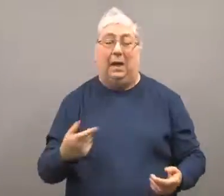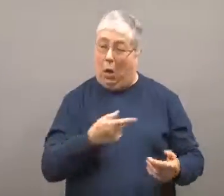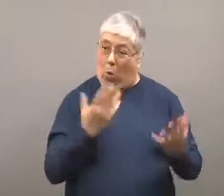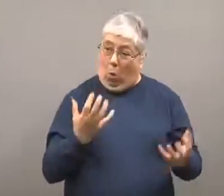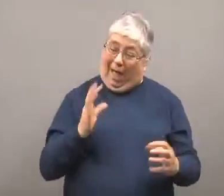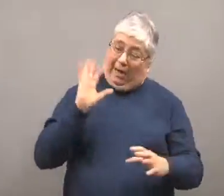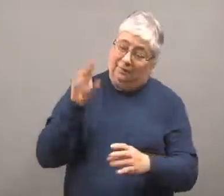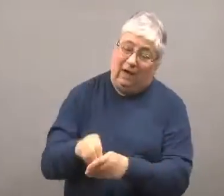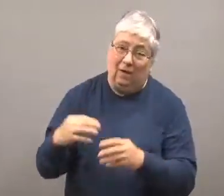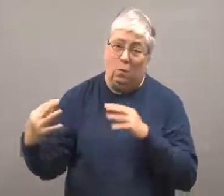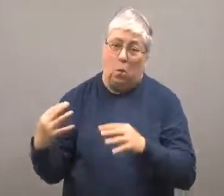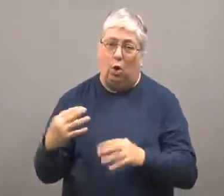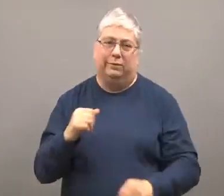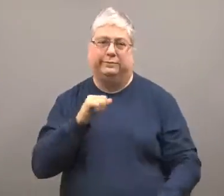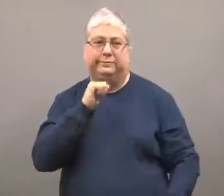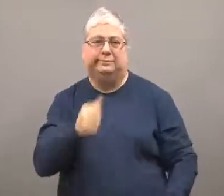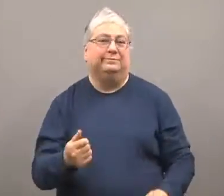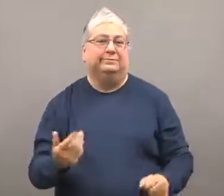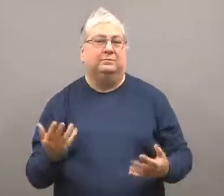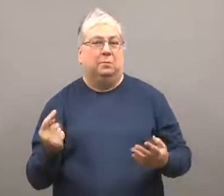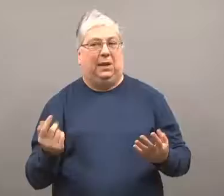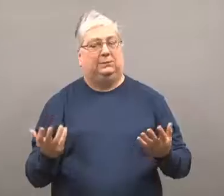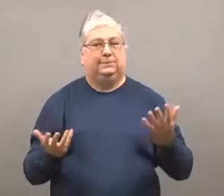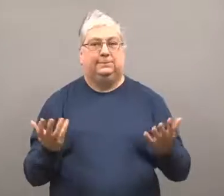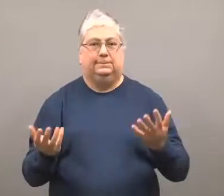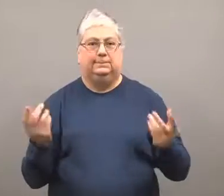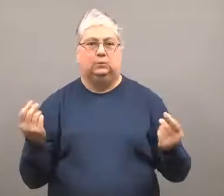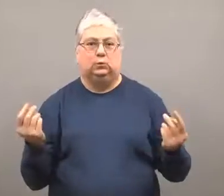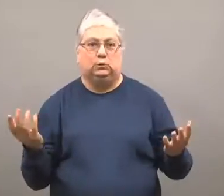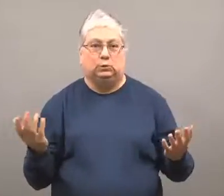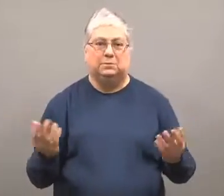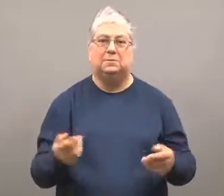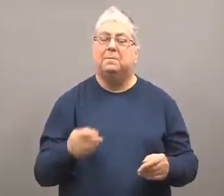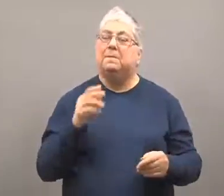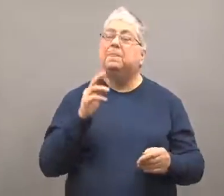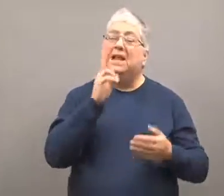It doesn't want to engage in a war, but is thinking about options.